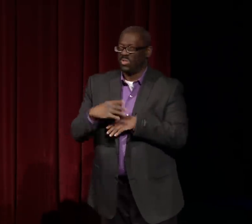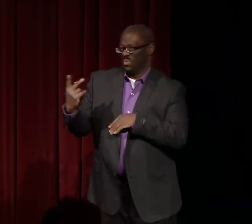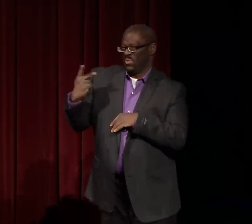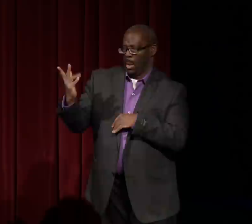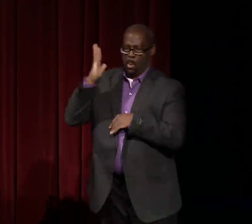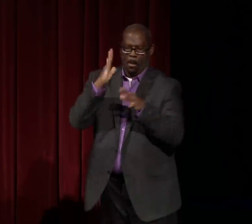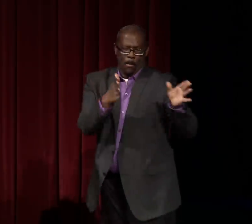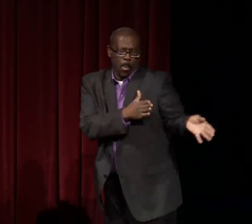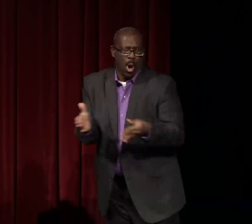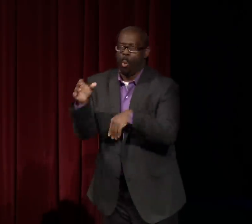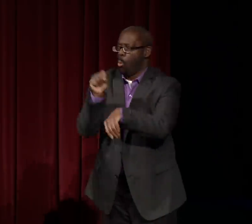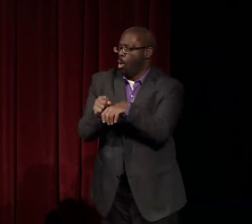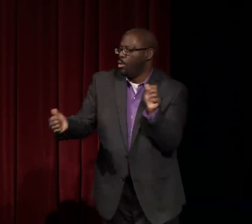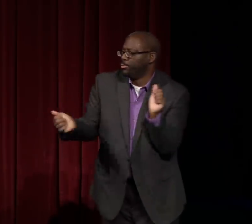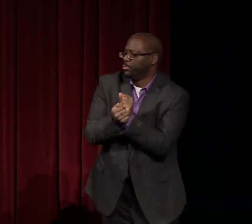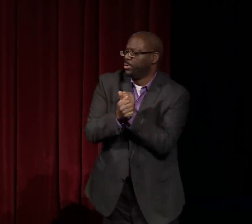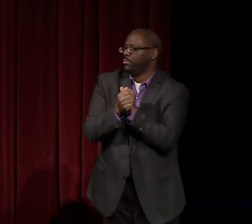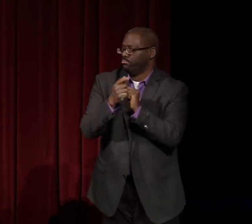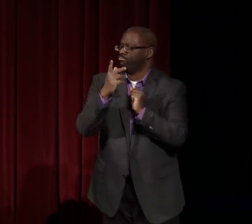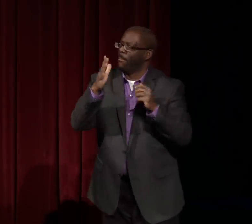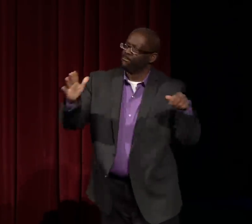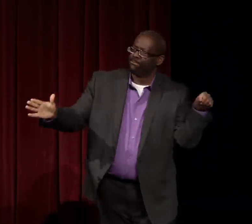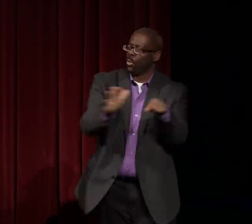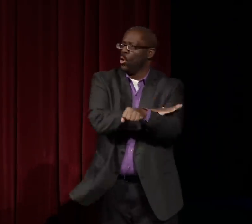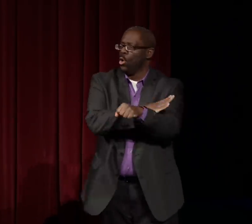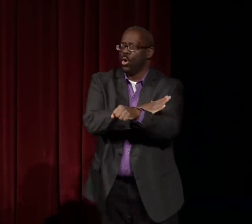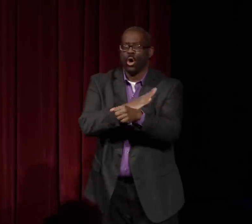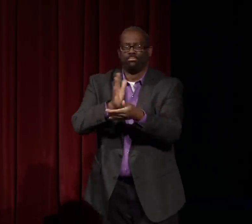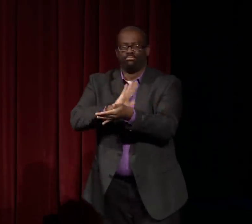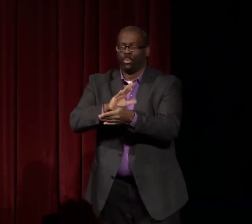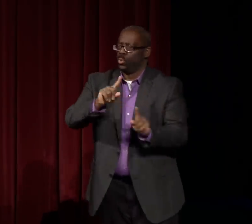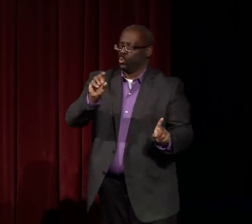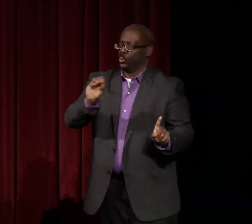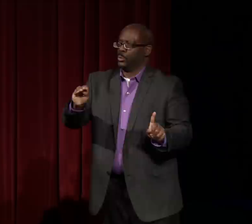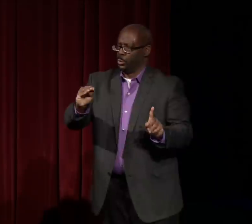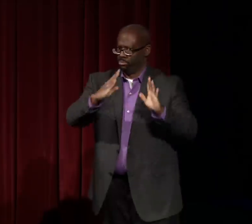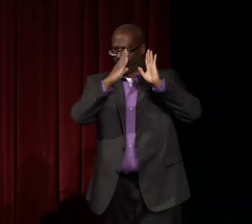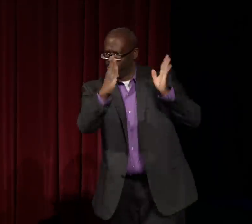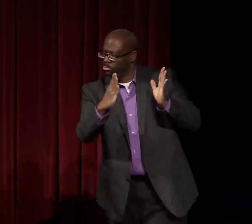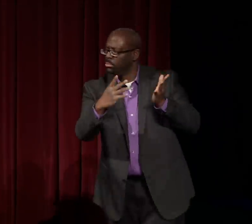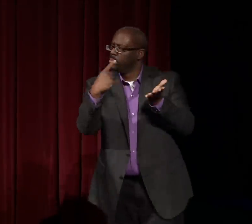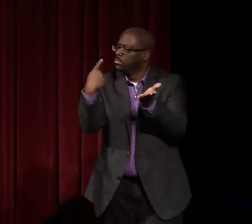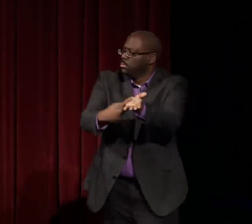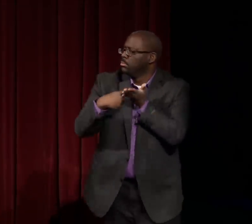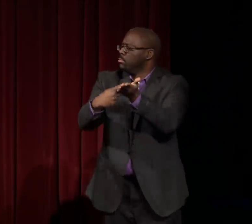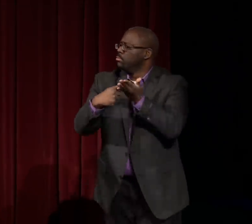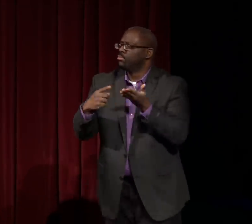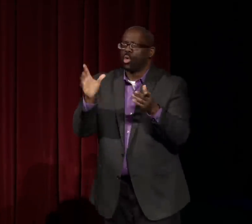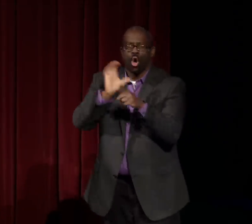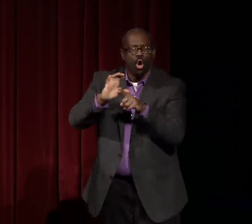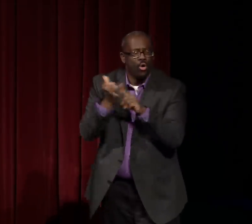at Austin Community College. And we had been working together. And we were looking at this series, Zoom.